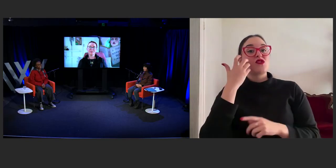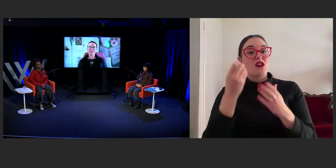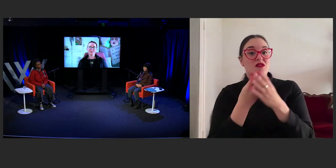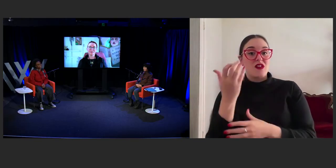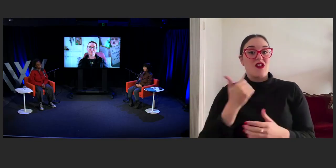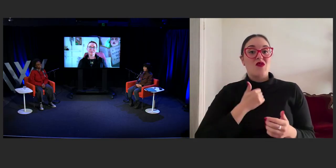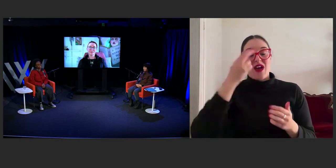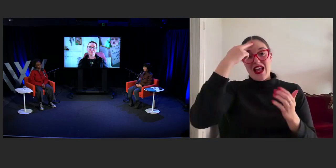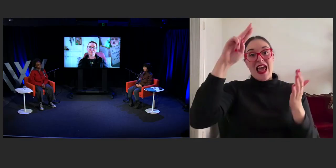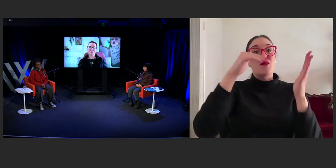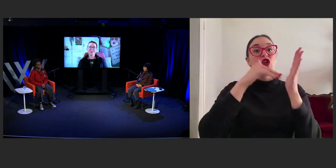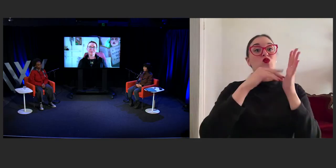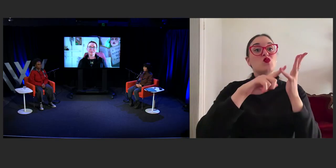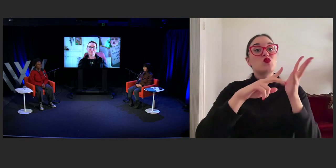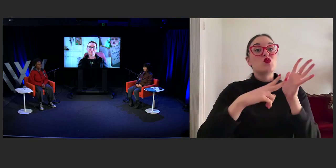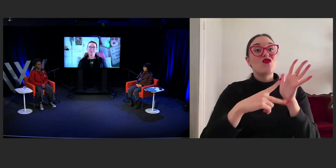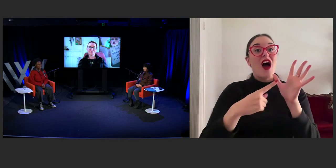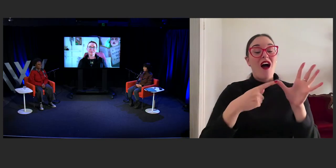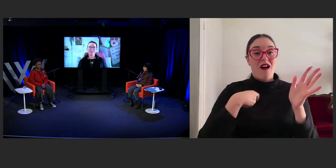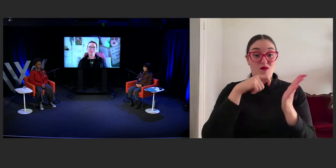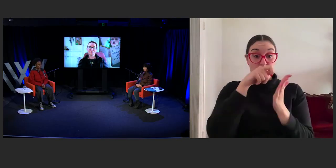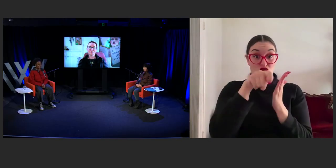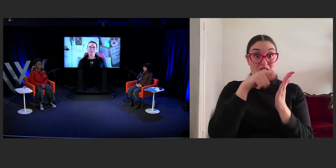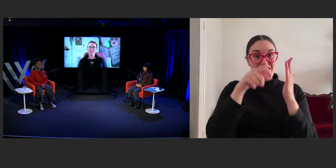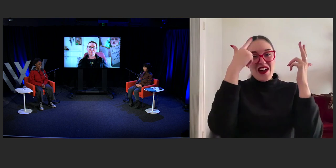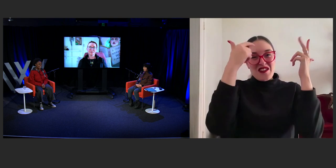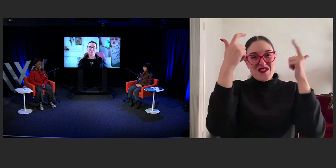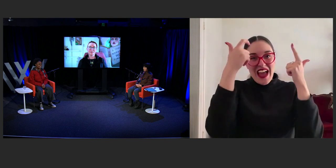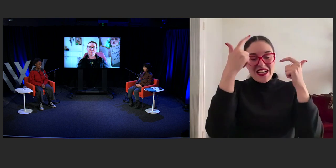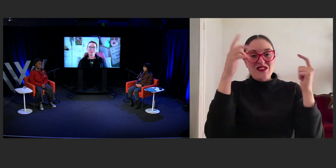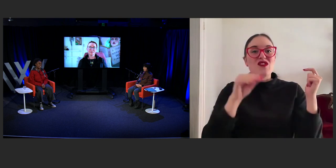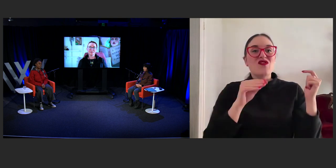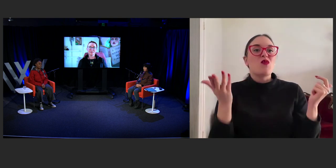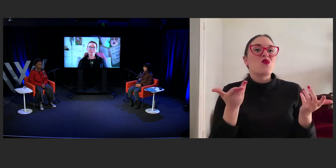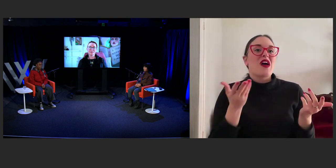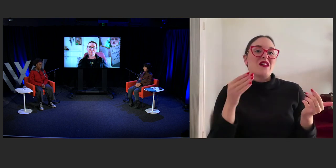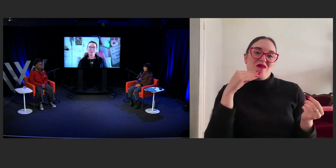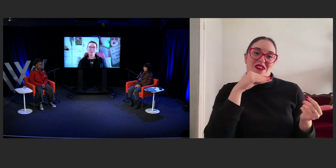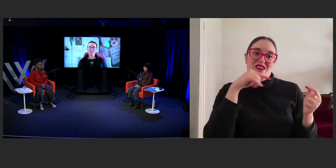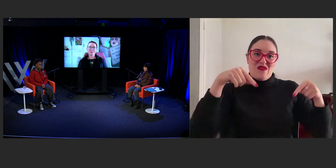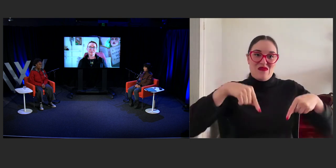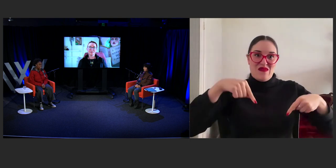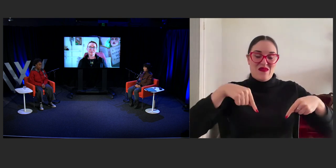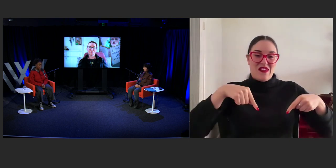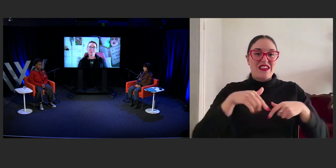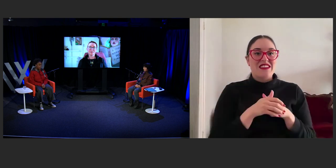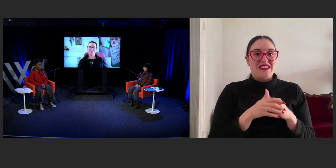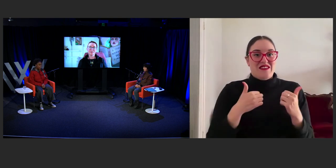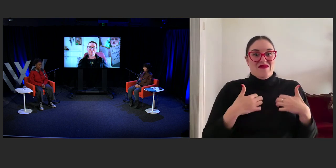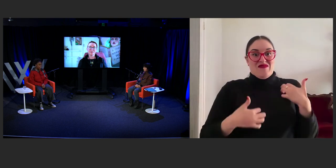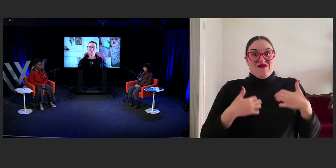and I'm a writer and creative based here in Melbourne. And today I'm thrilled to be hosting the diversity panel